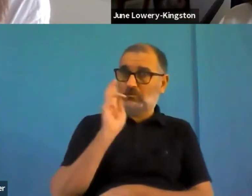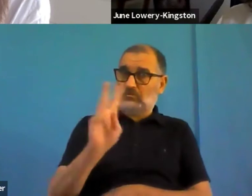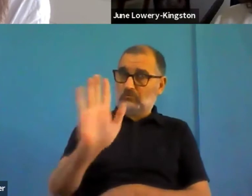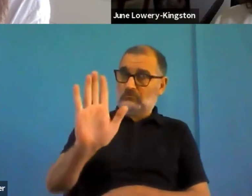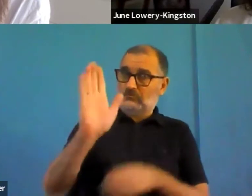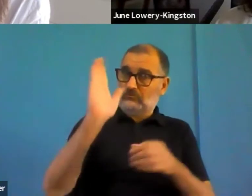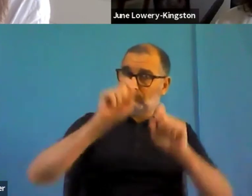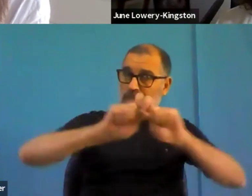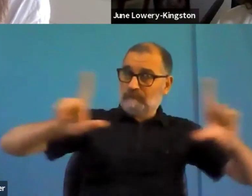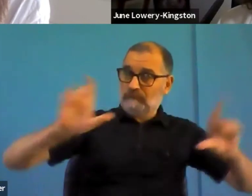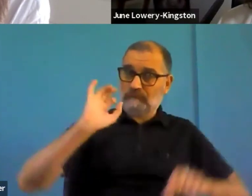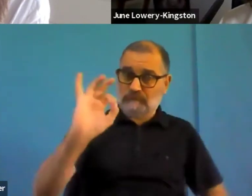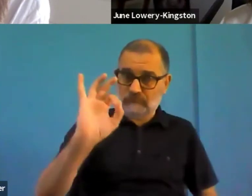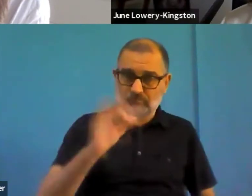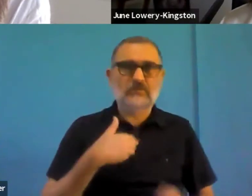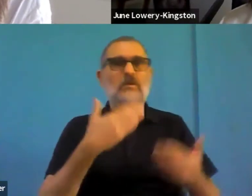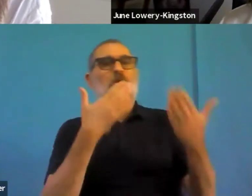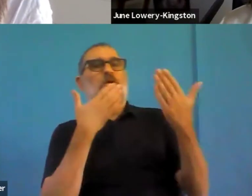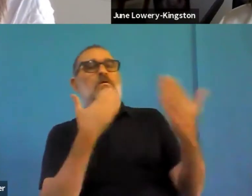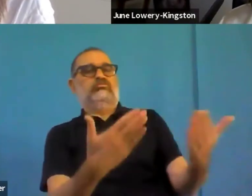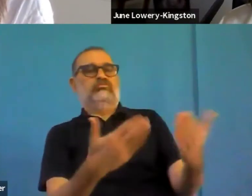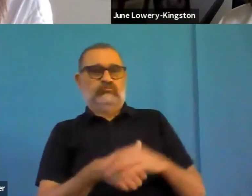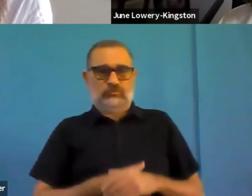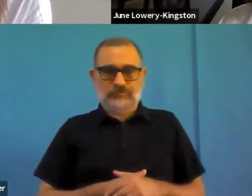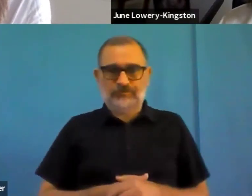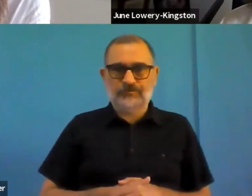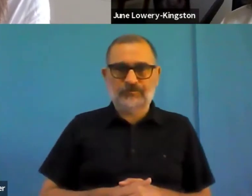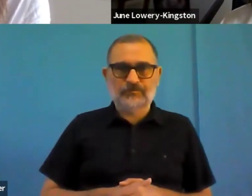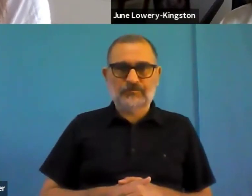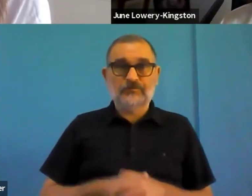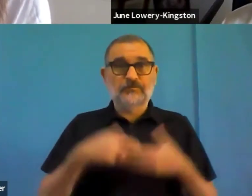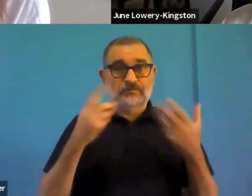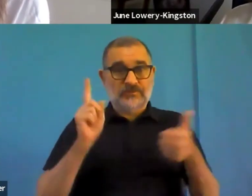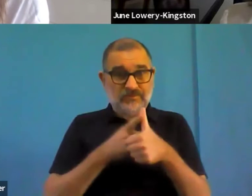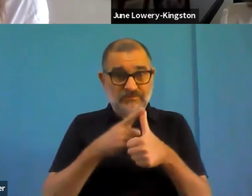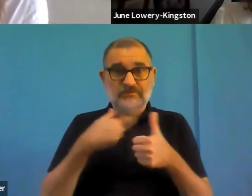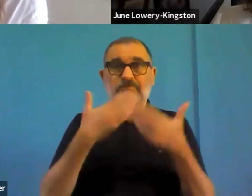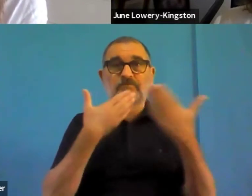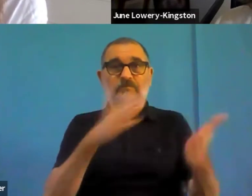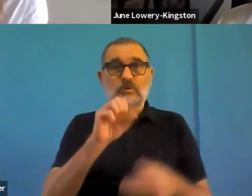Thank you, Barbara for that really inspiring and really important keynote speech, greatly appreciated.